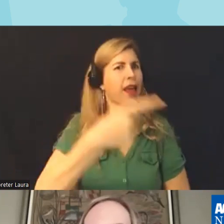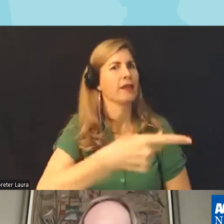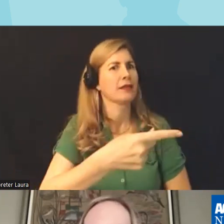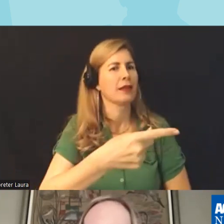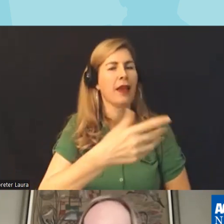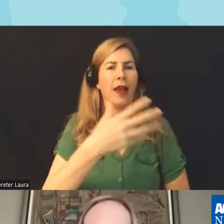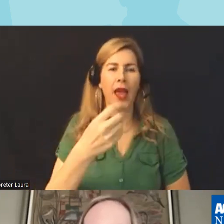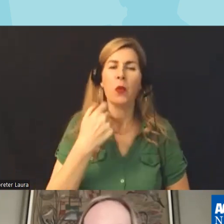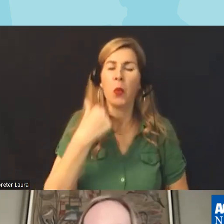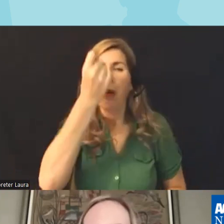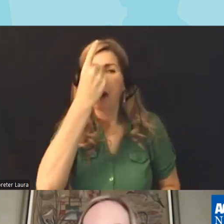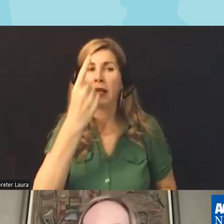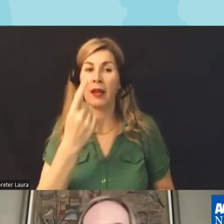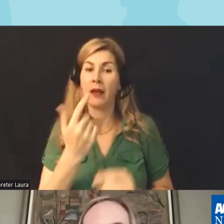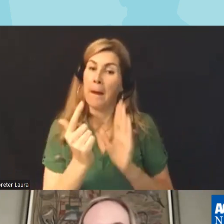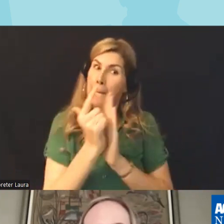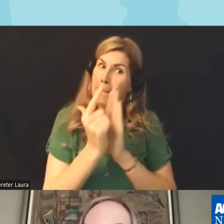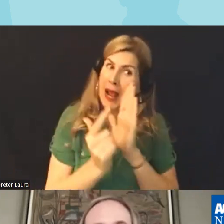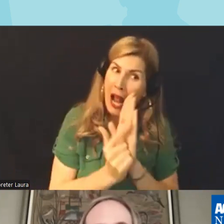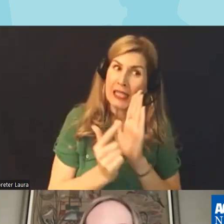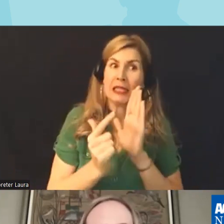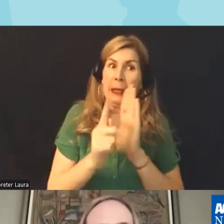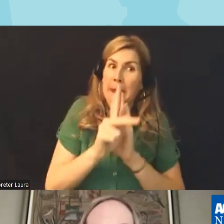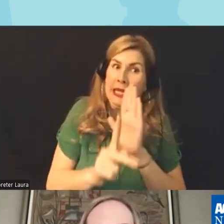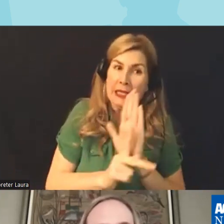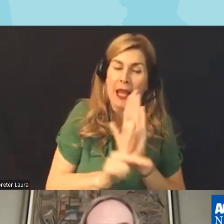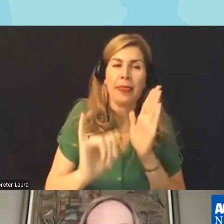bills and policies are not original they are copies of things that have been introduced in